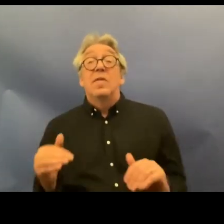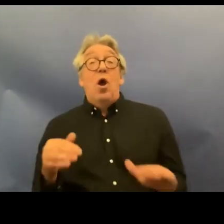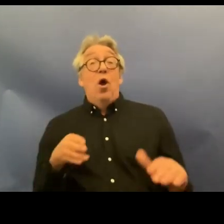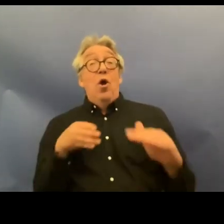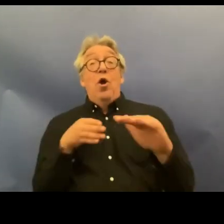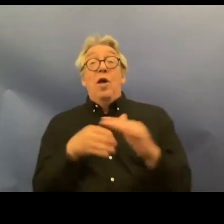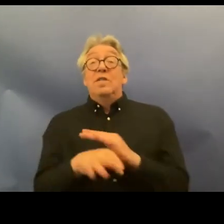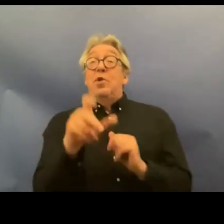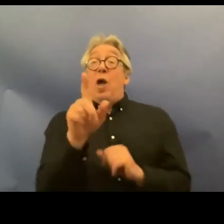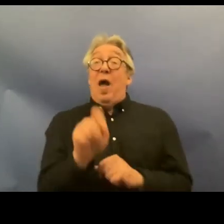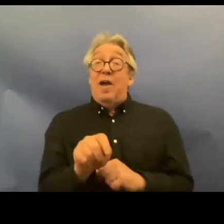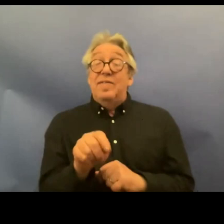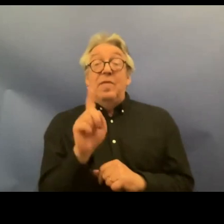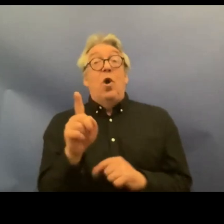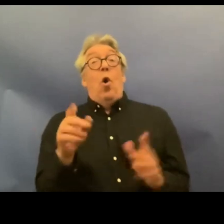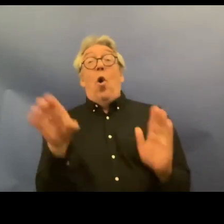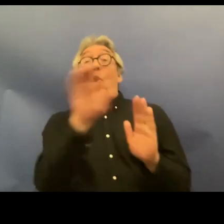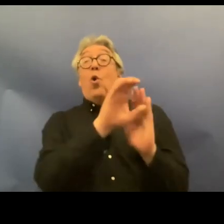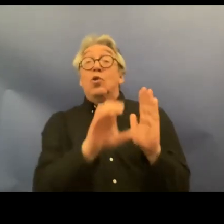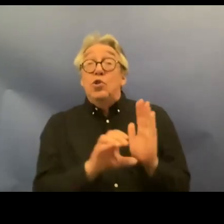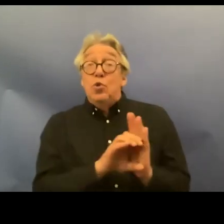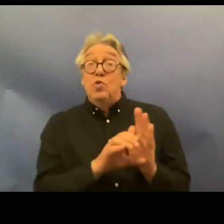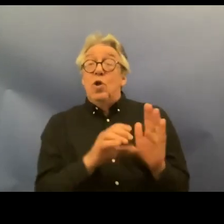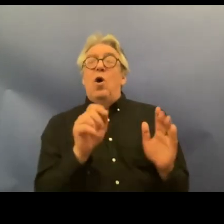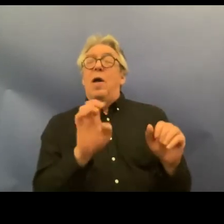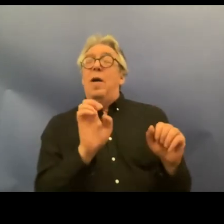constitutional Committee of the parliament considered the government's